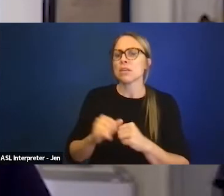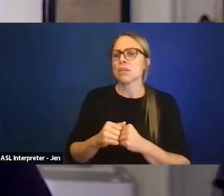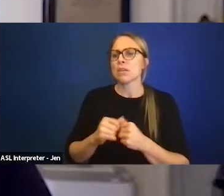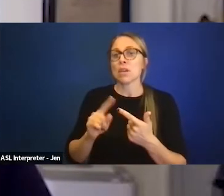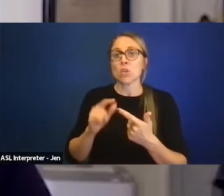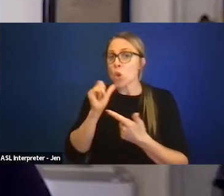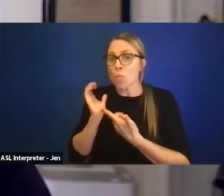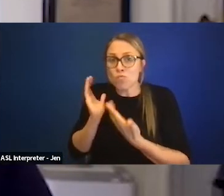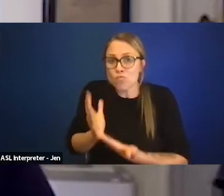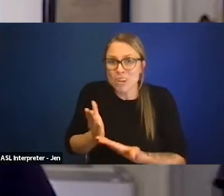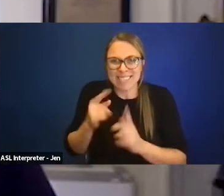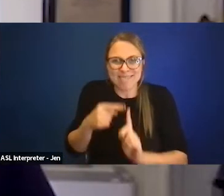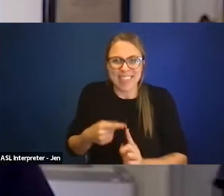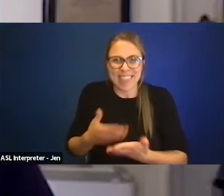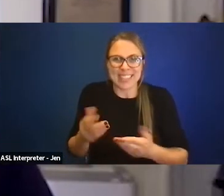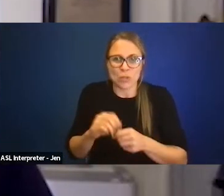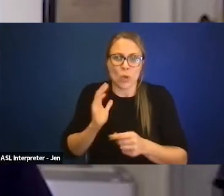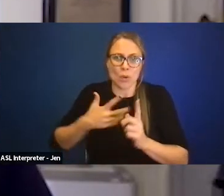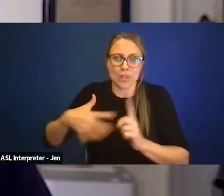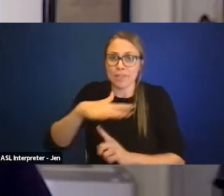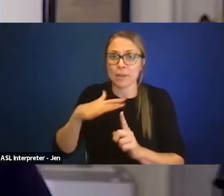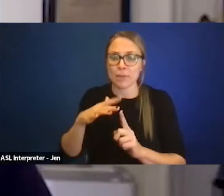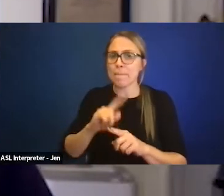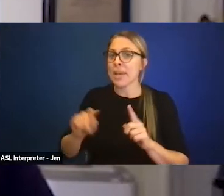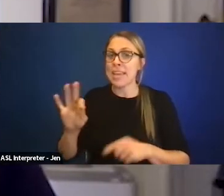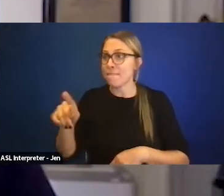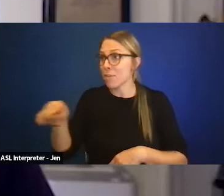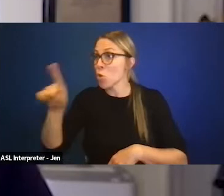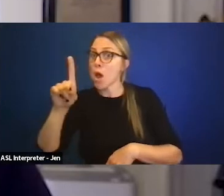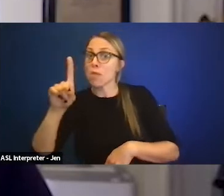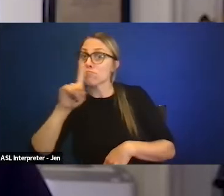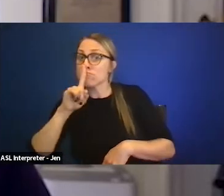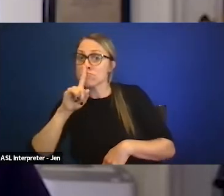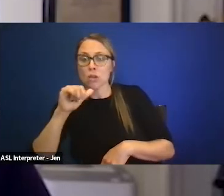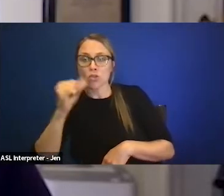into our environment, but if people don't speak about it, it's difficult,